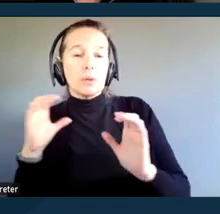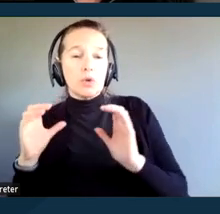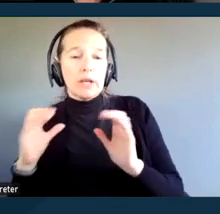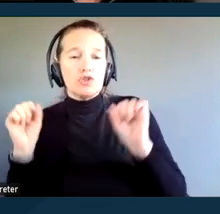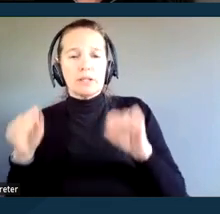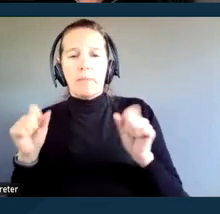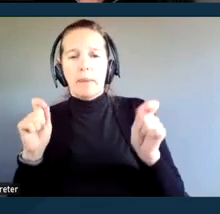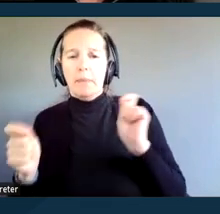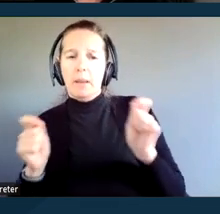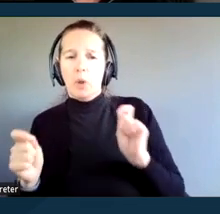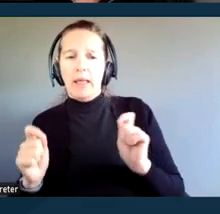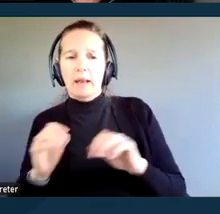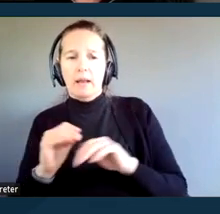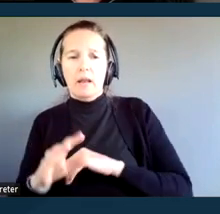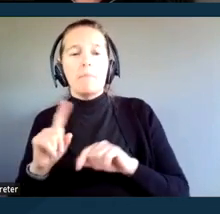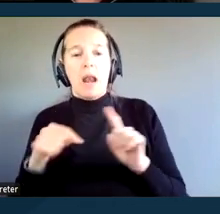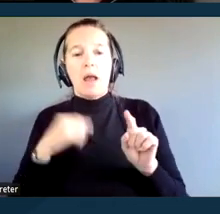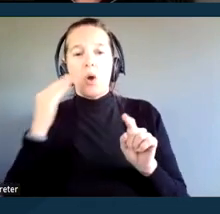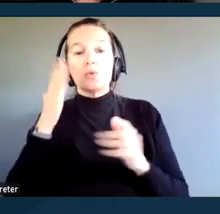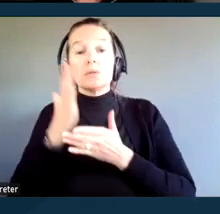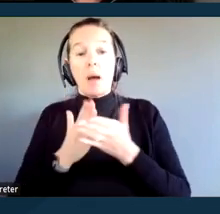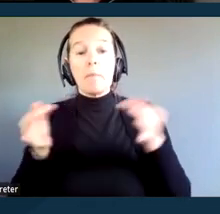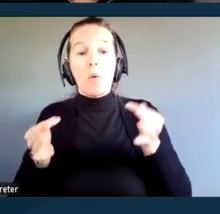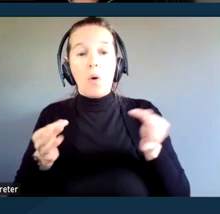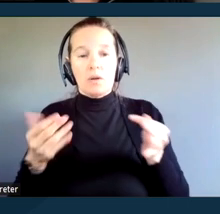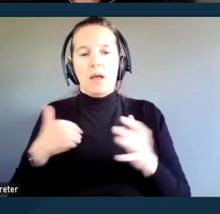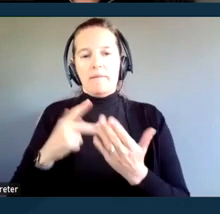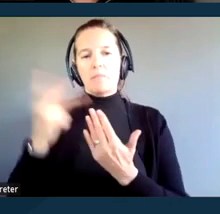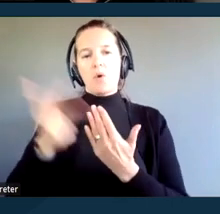But I also know that some courts do have programs in place